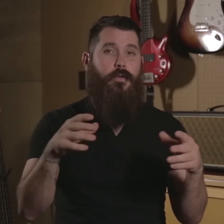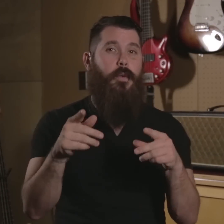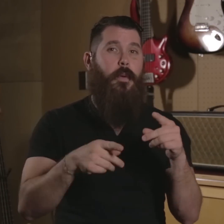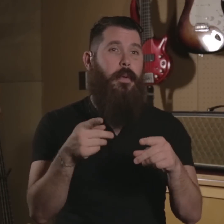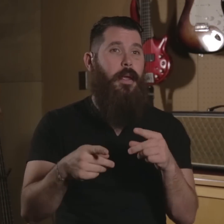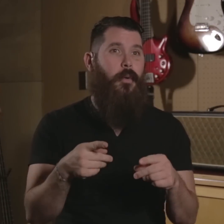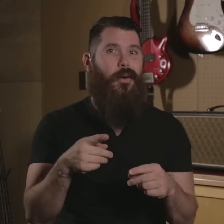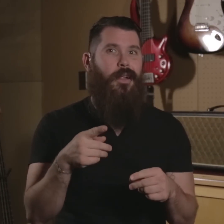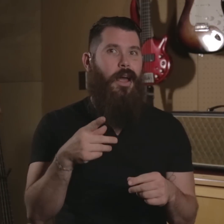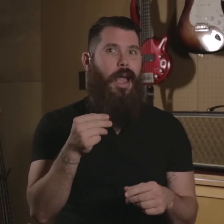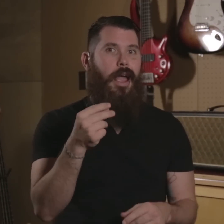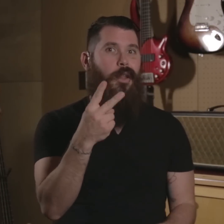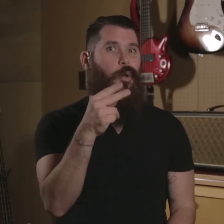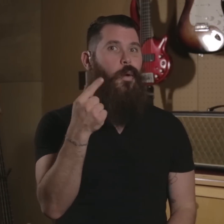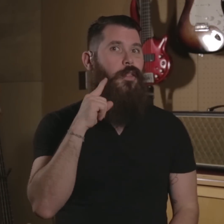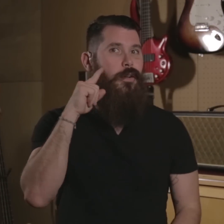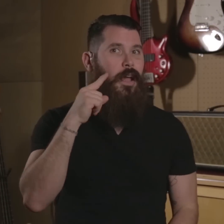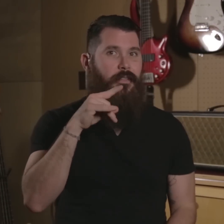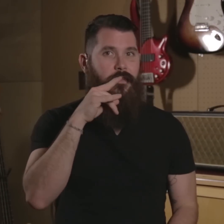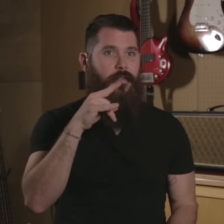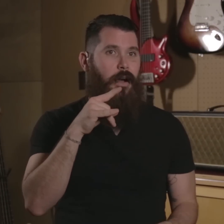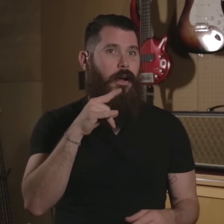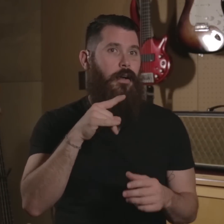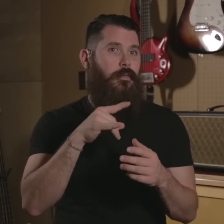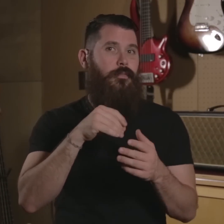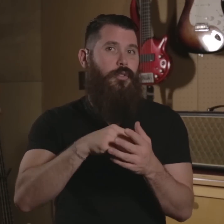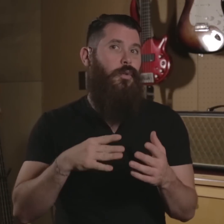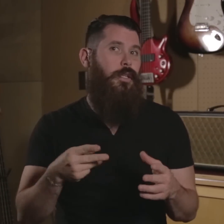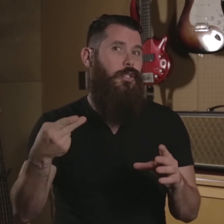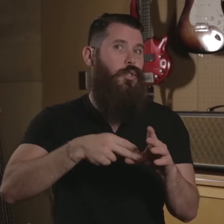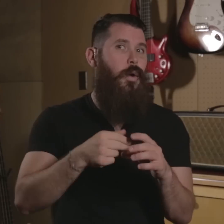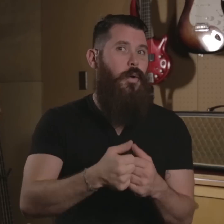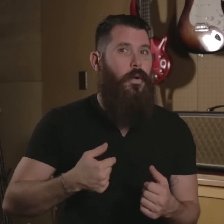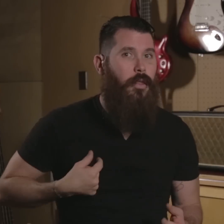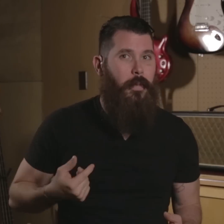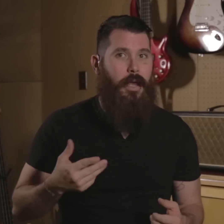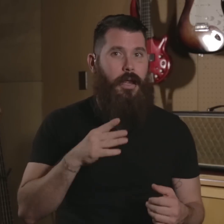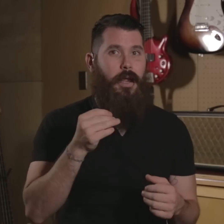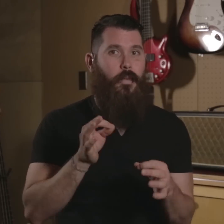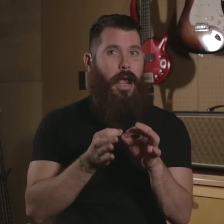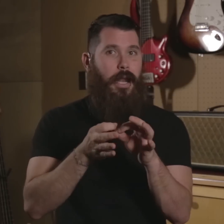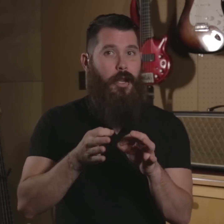a group of people and two other deaf students joined with me and we had an